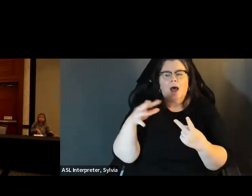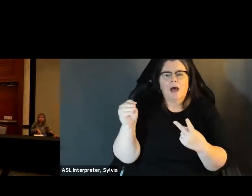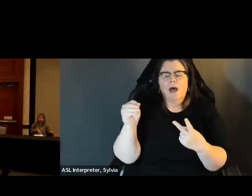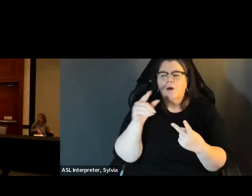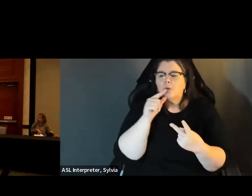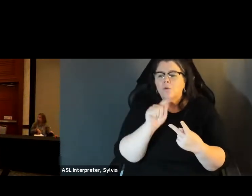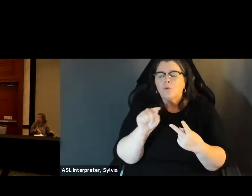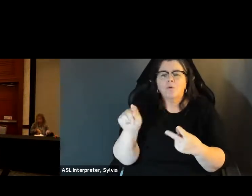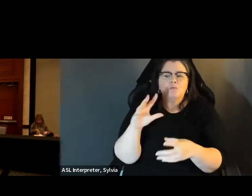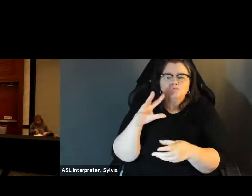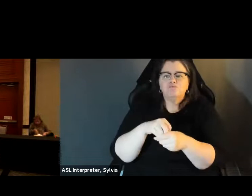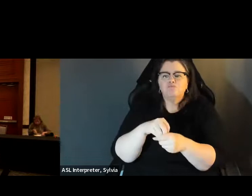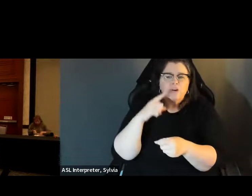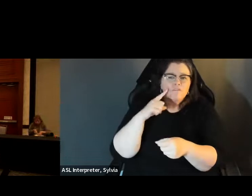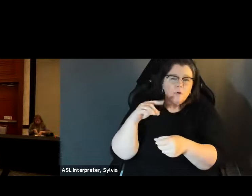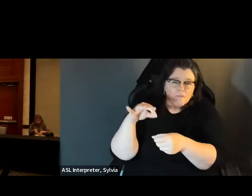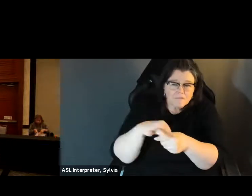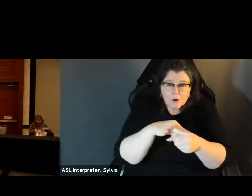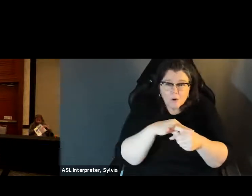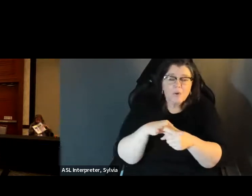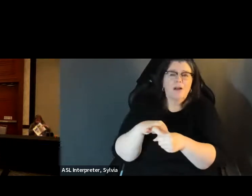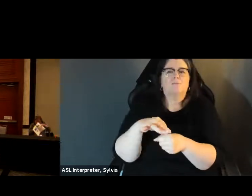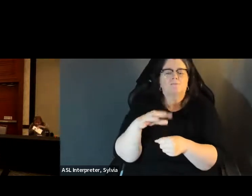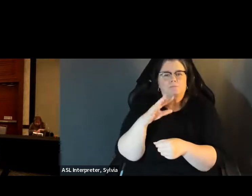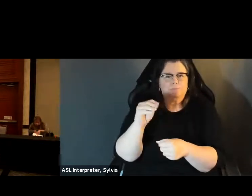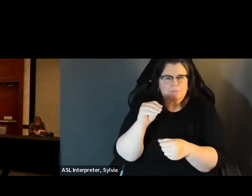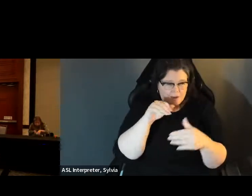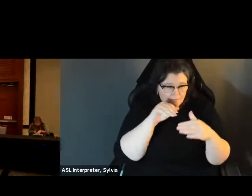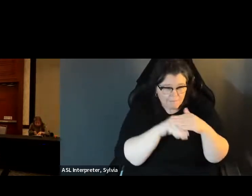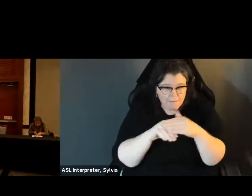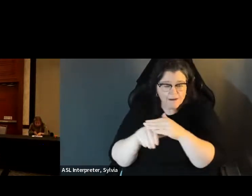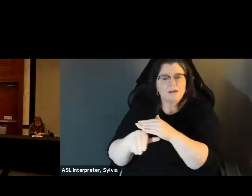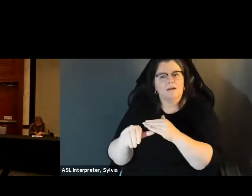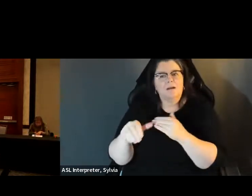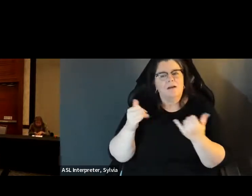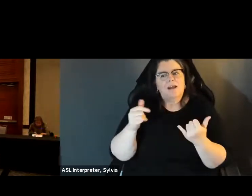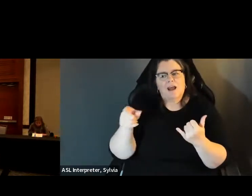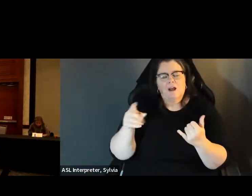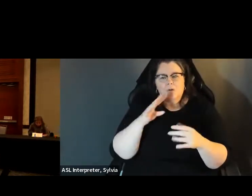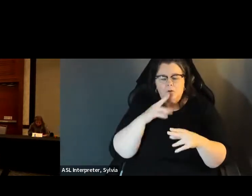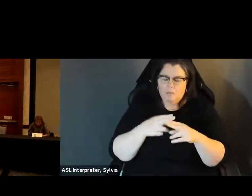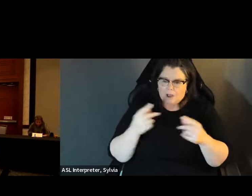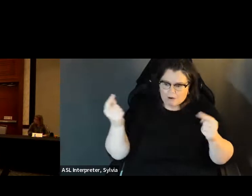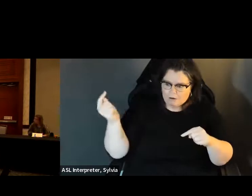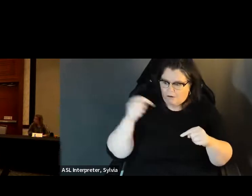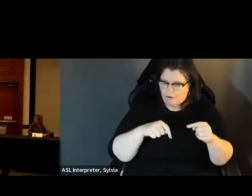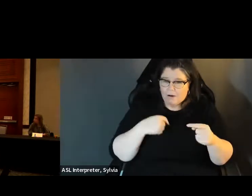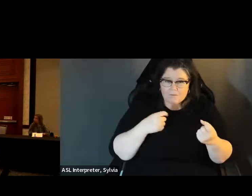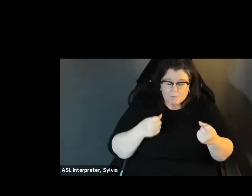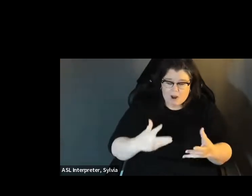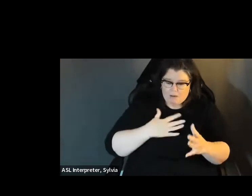well as those engaged in voting and civic access come together to discuss the cross roads and importance of honoring